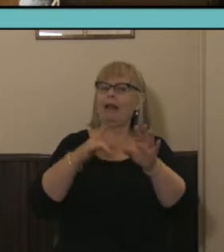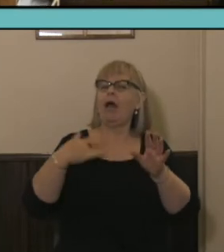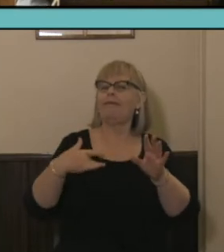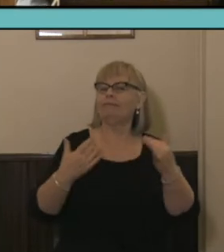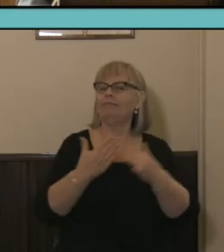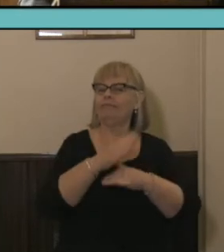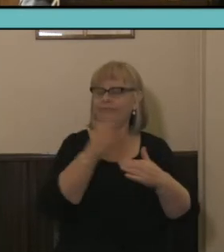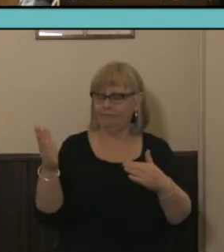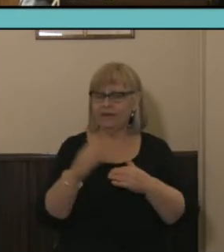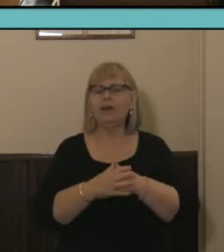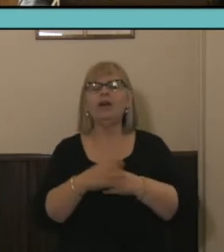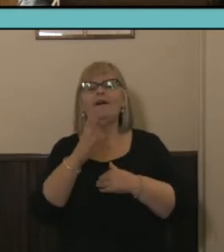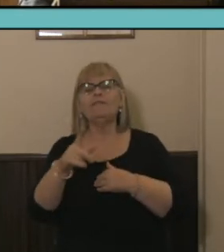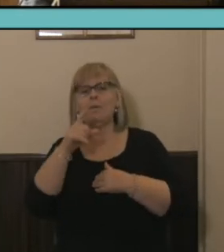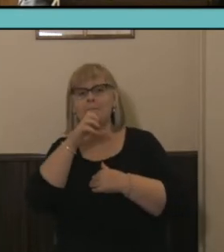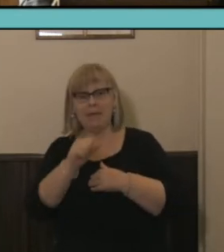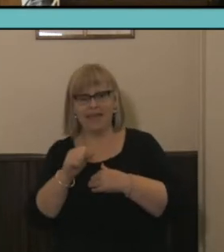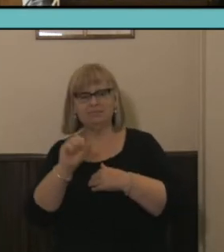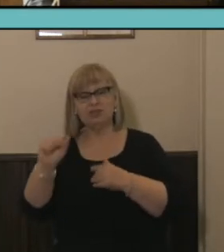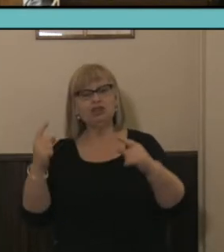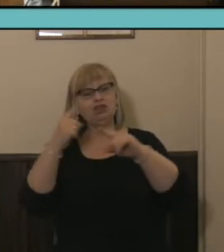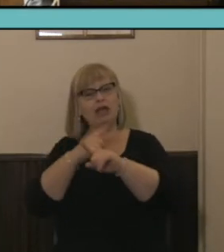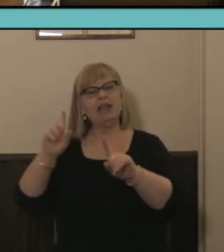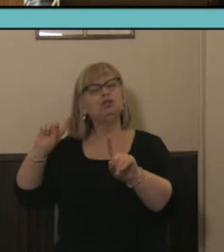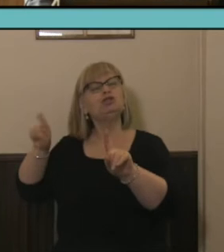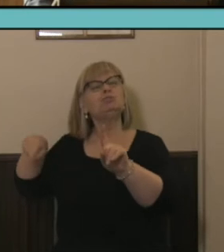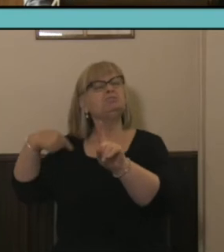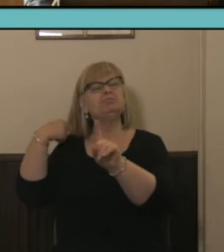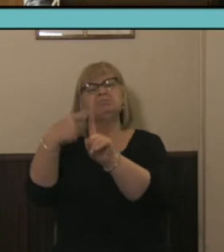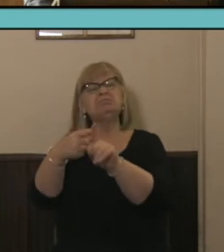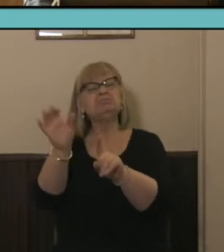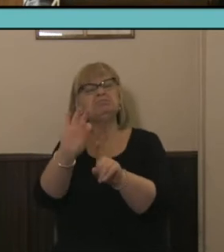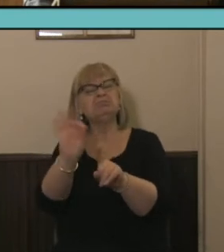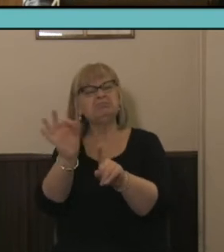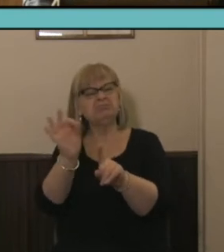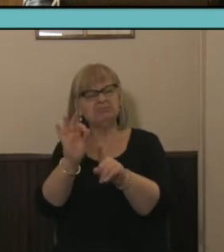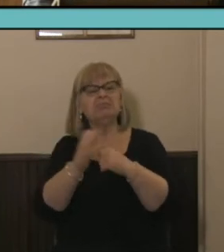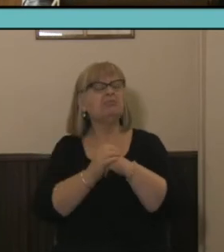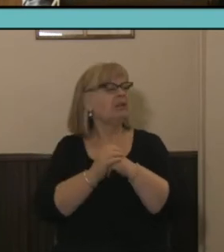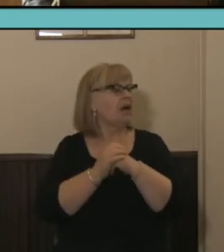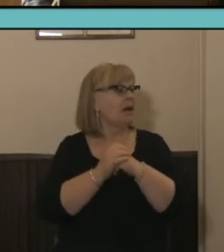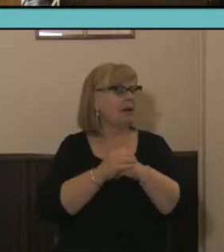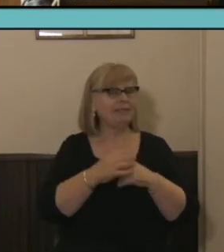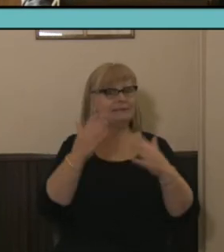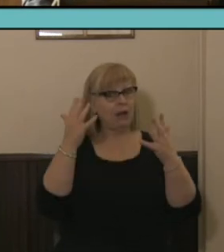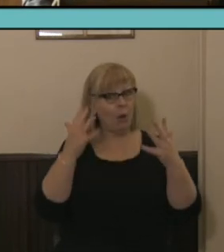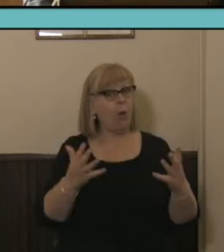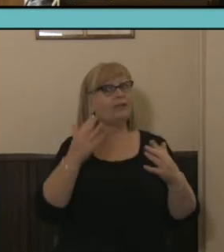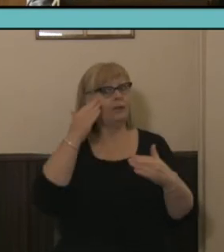for men over time, so the green lines drop down a bit particularly around the peak studying years, there's been a fundamental shift which you can see in